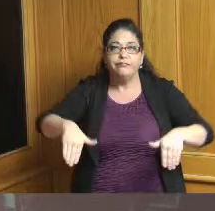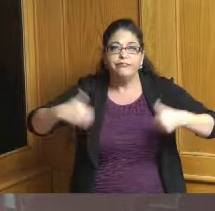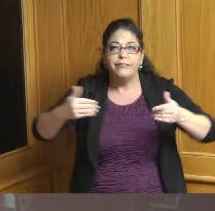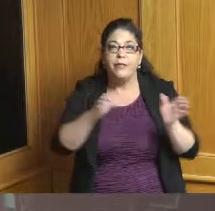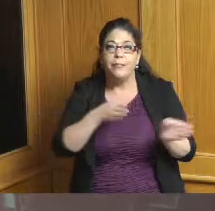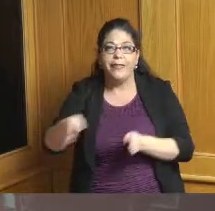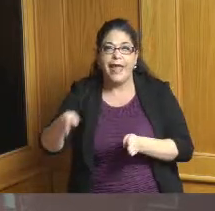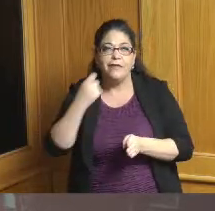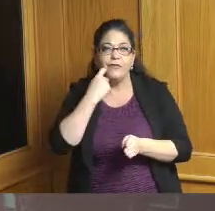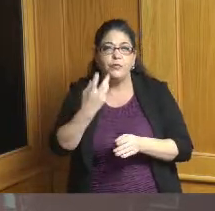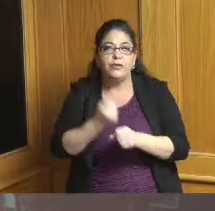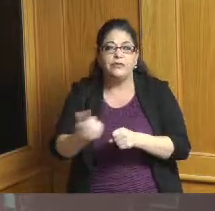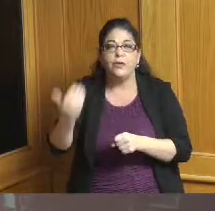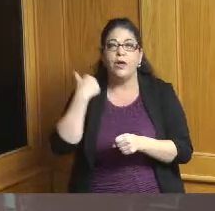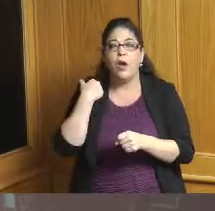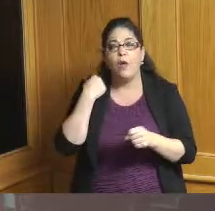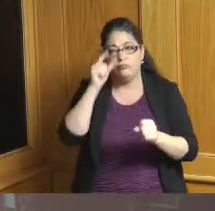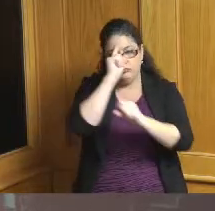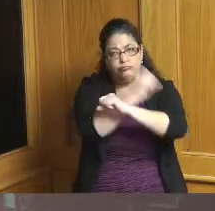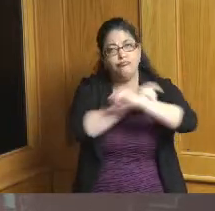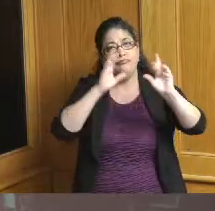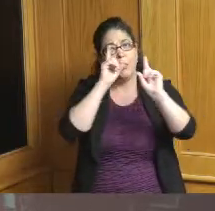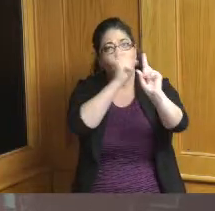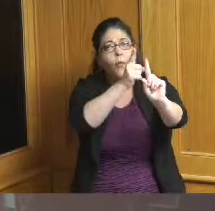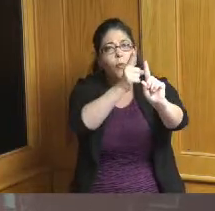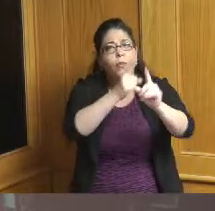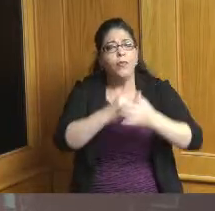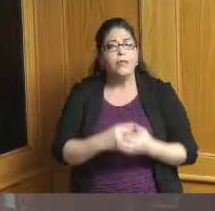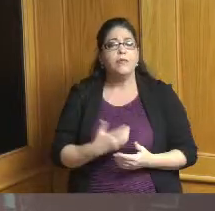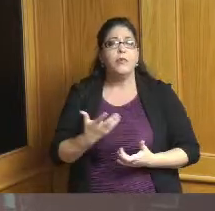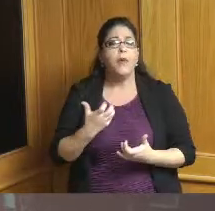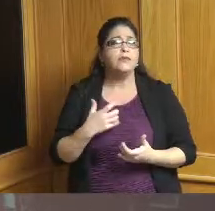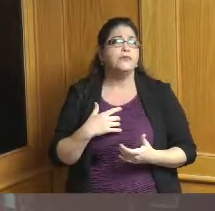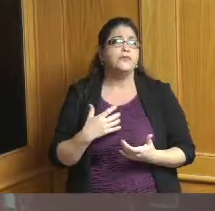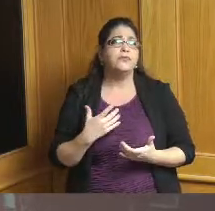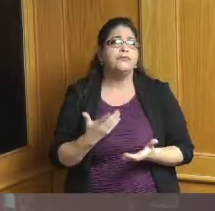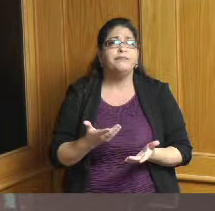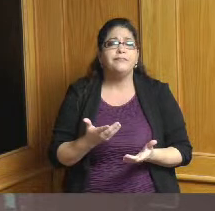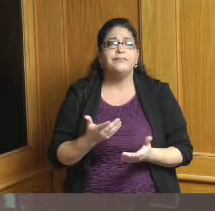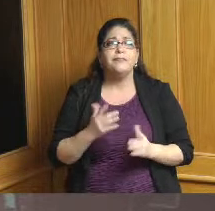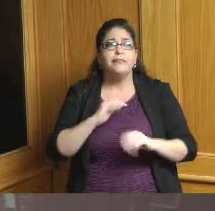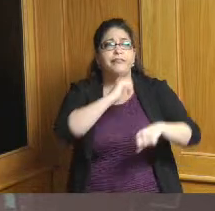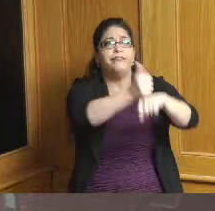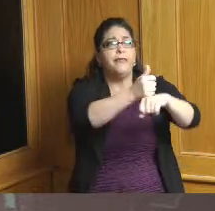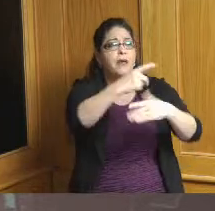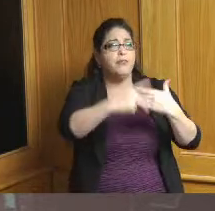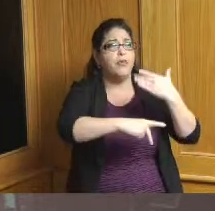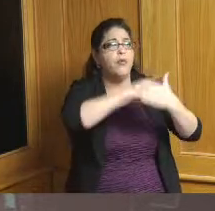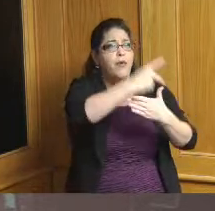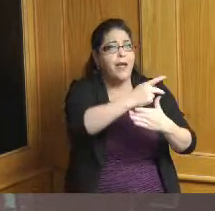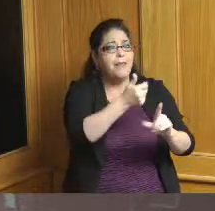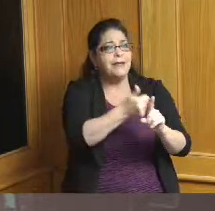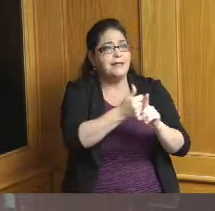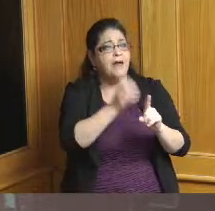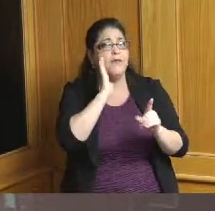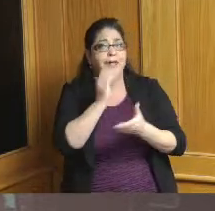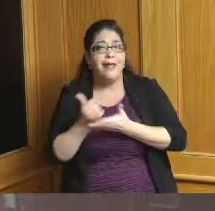as I mentioned earlier part of our goal is to put in place a program that brings underperforming